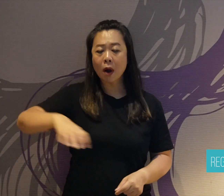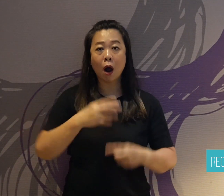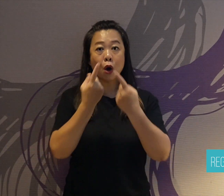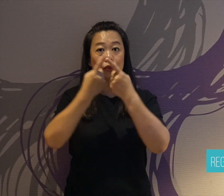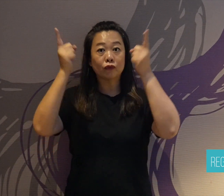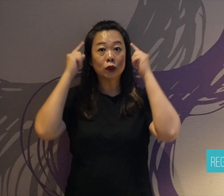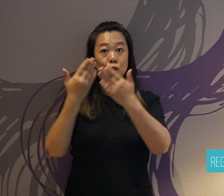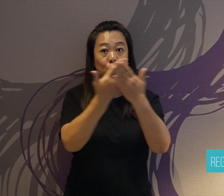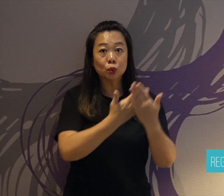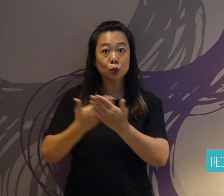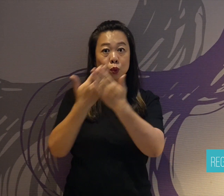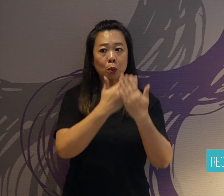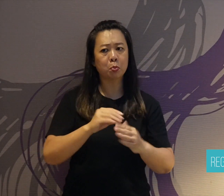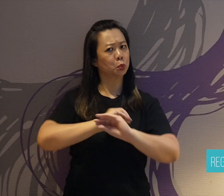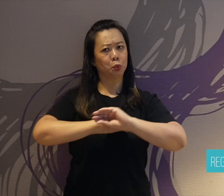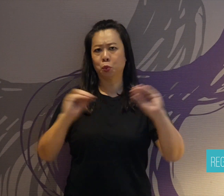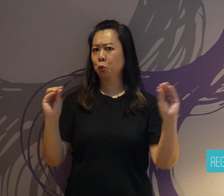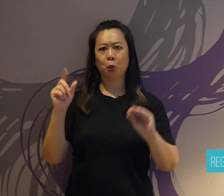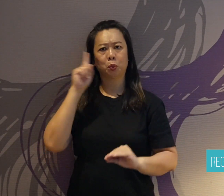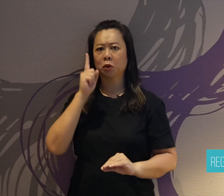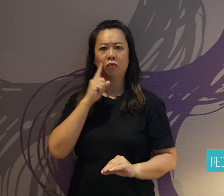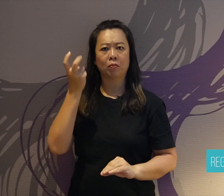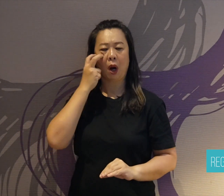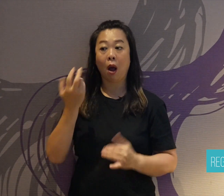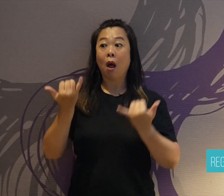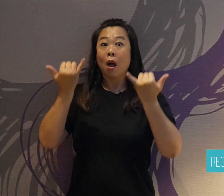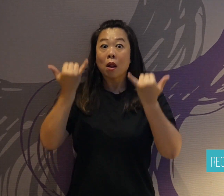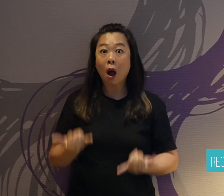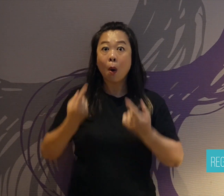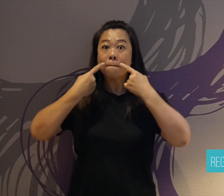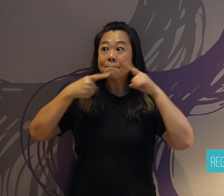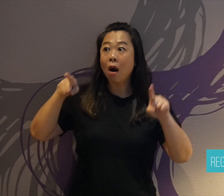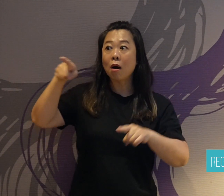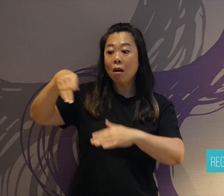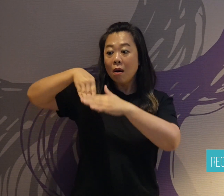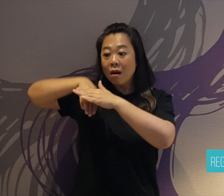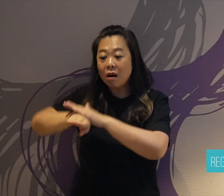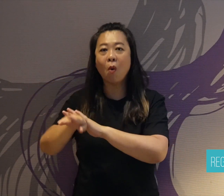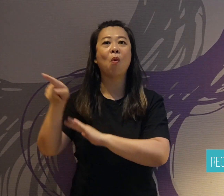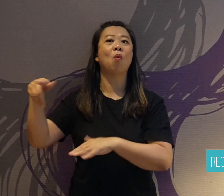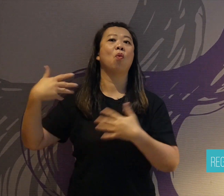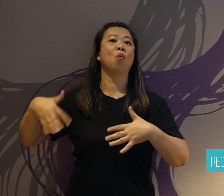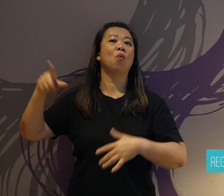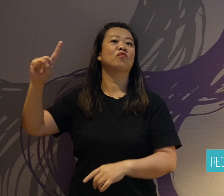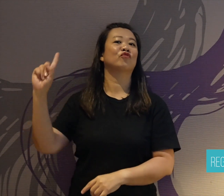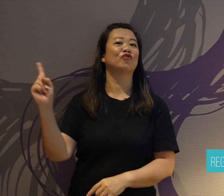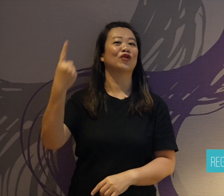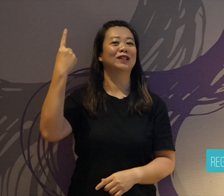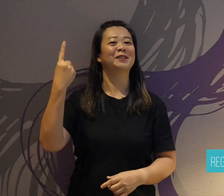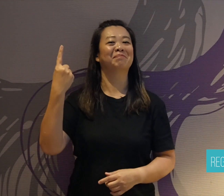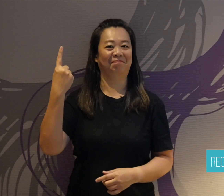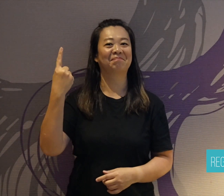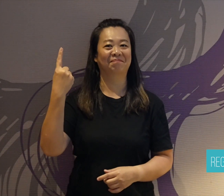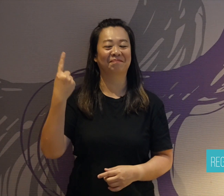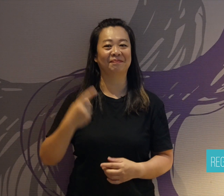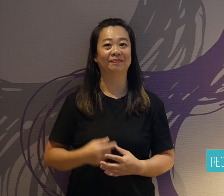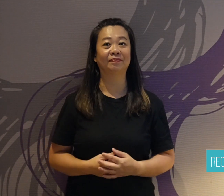let that stop him. He studied in a university, which had